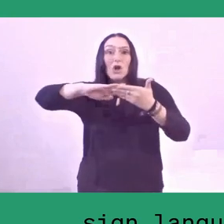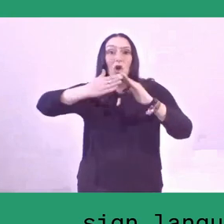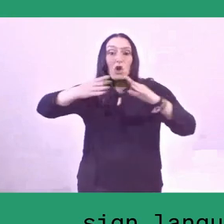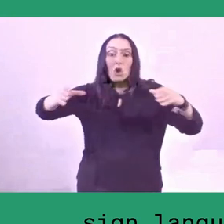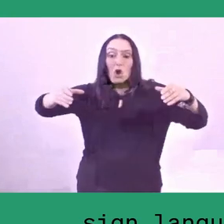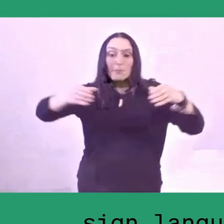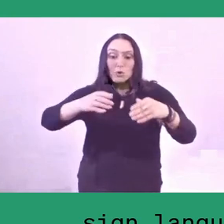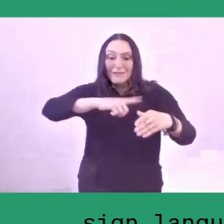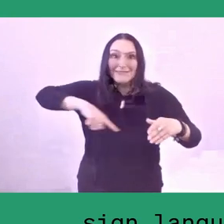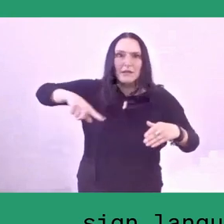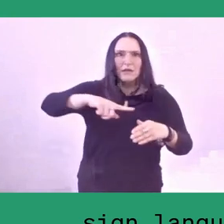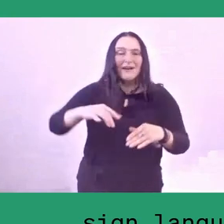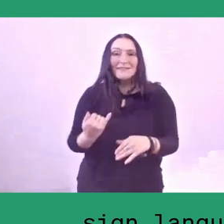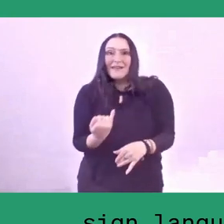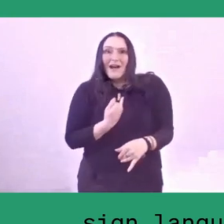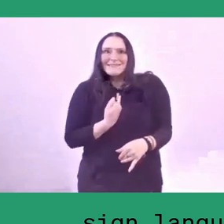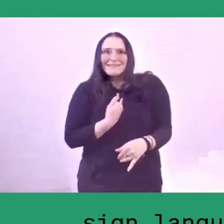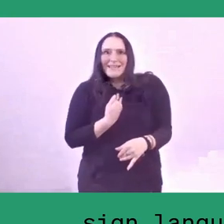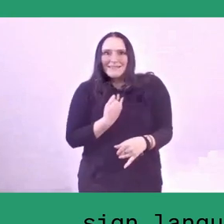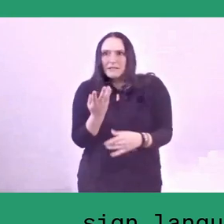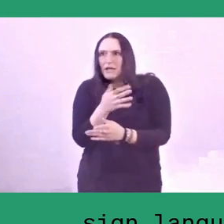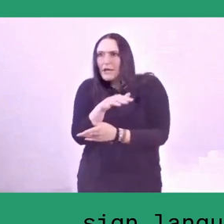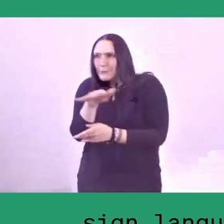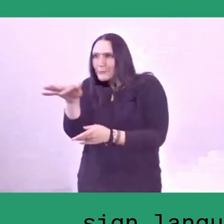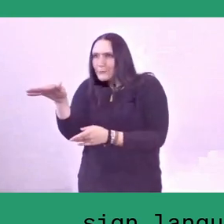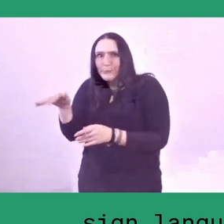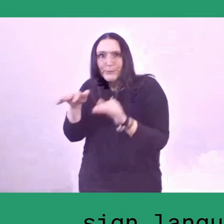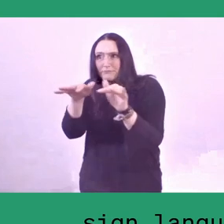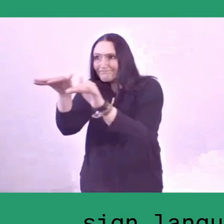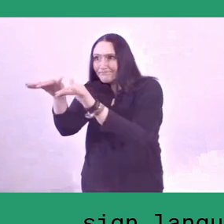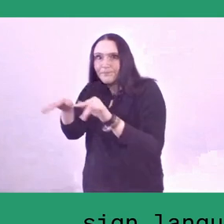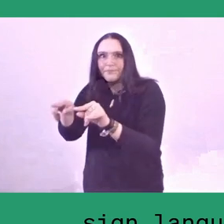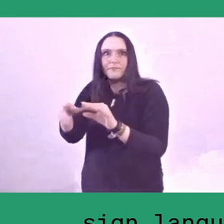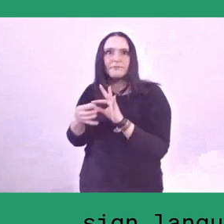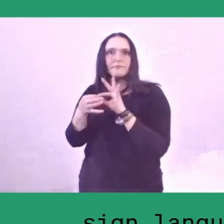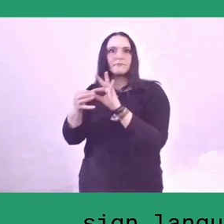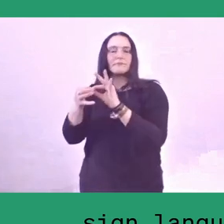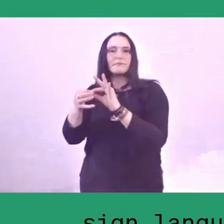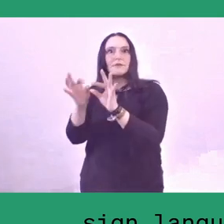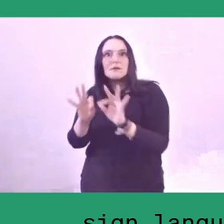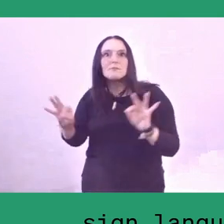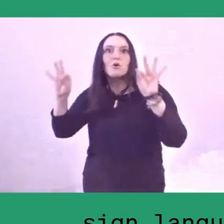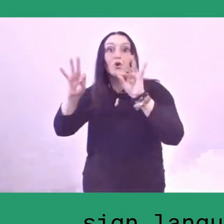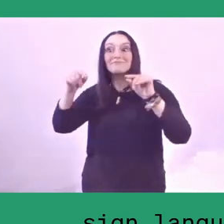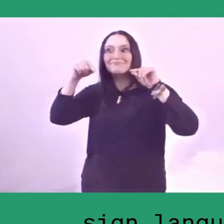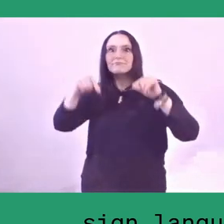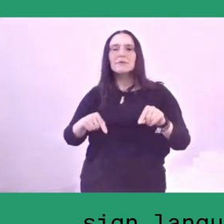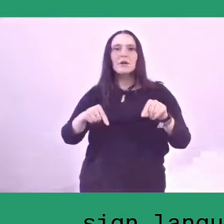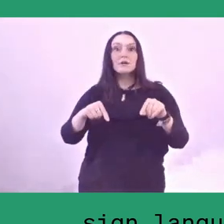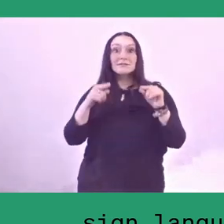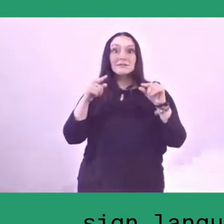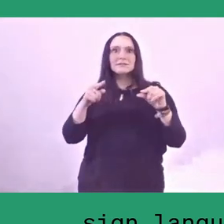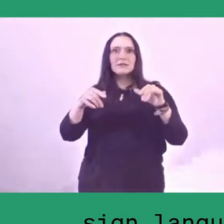So, for me lumbung calling is a call to again support this initiative